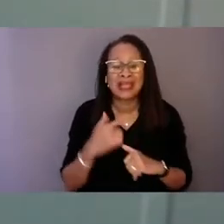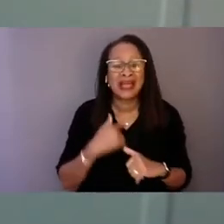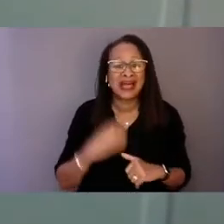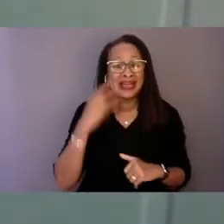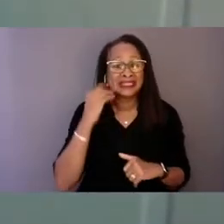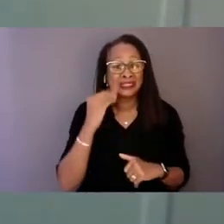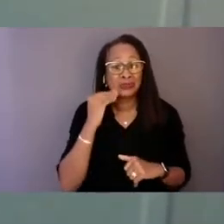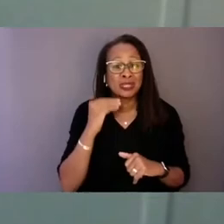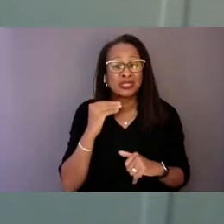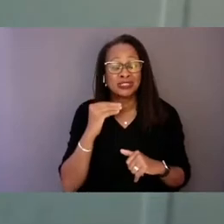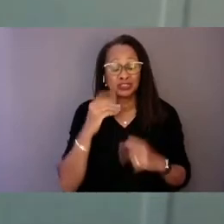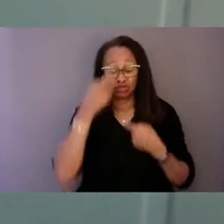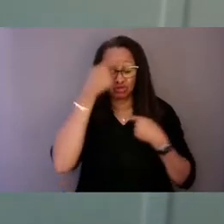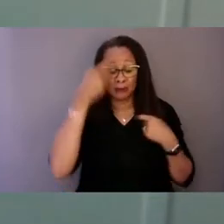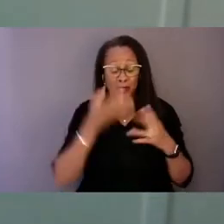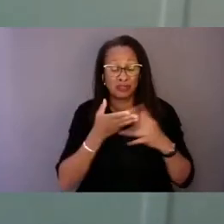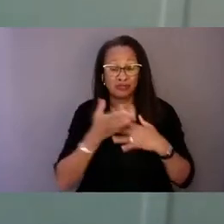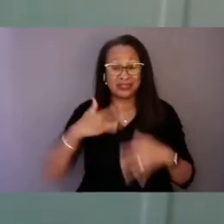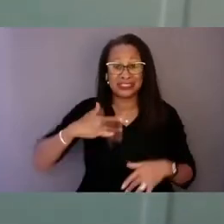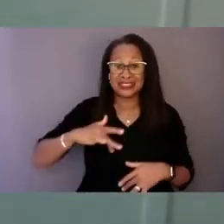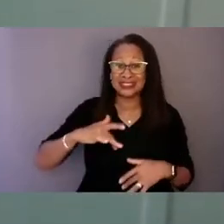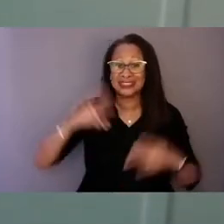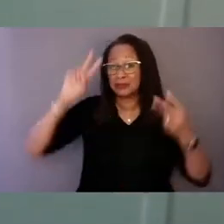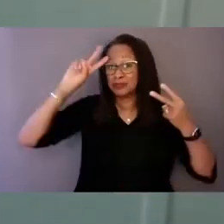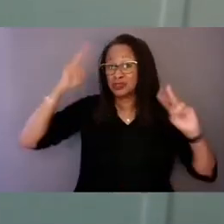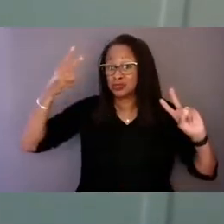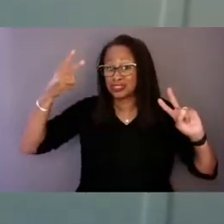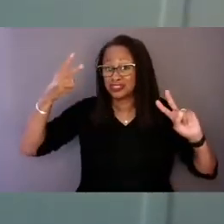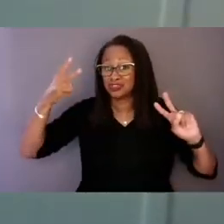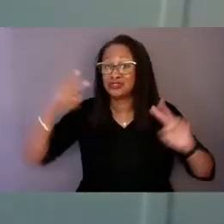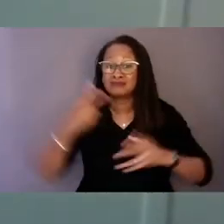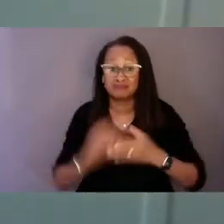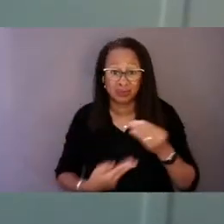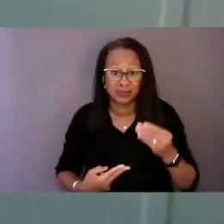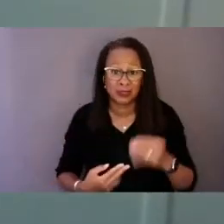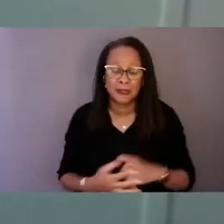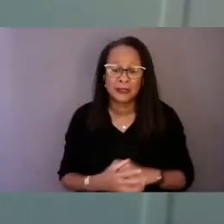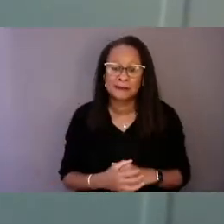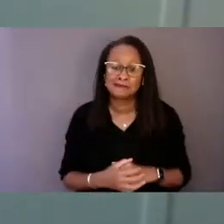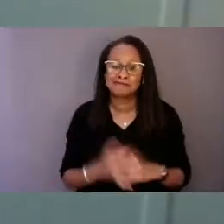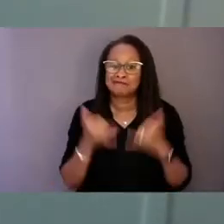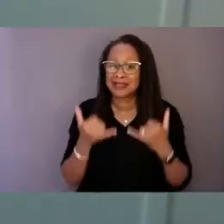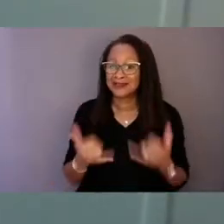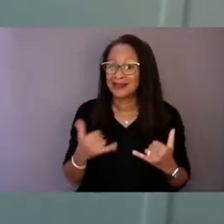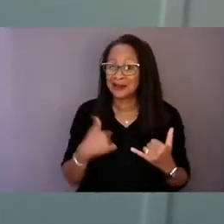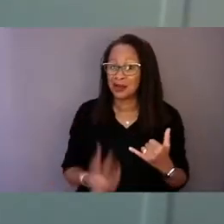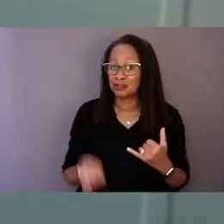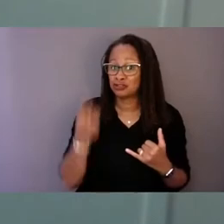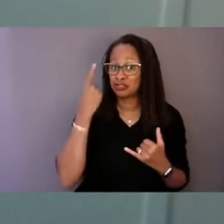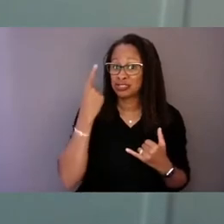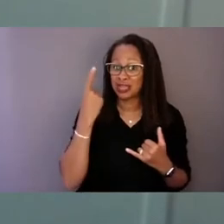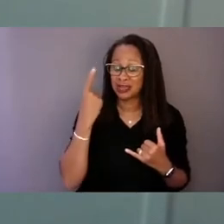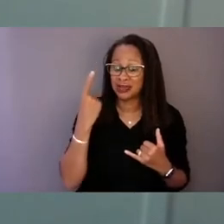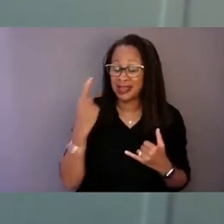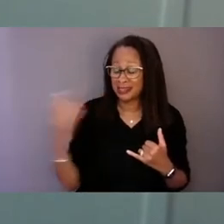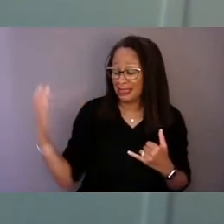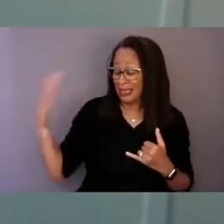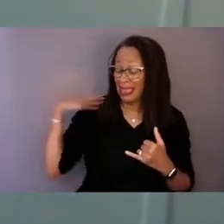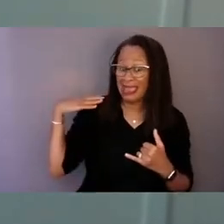and through miscommunication. I now understand the firm hand on my shoulder was meant to be supportive and encouraging